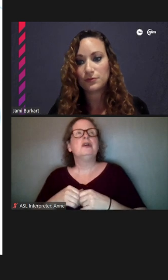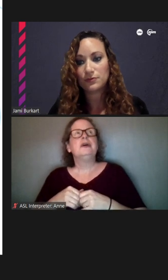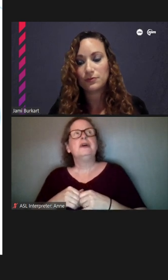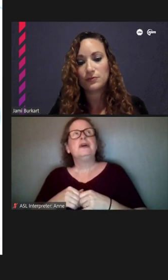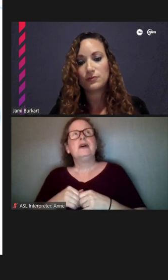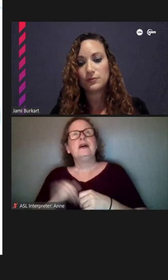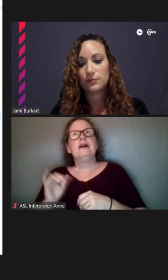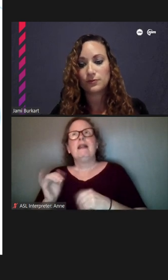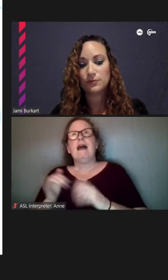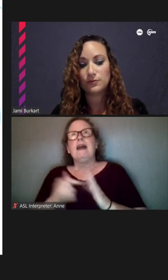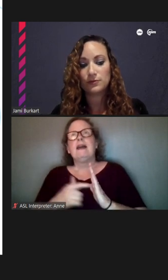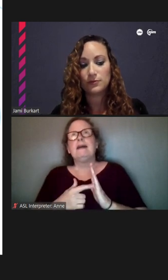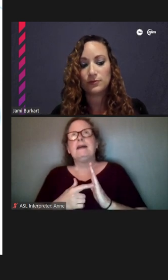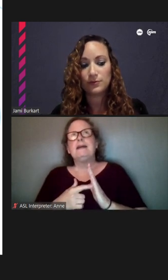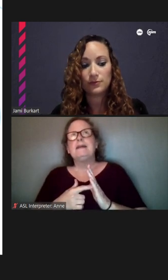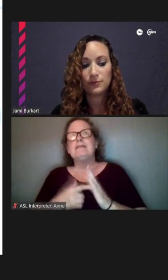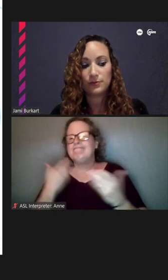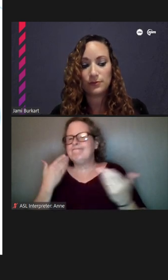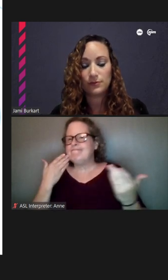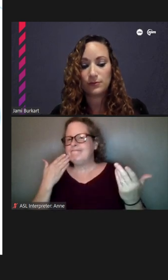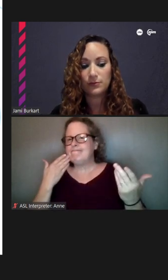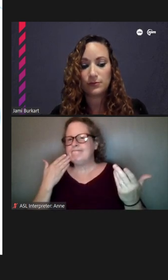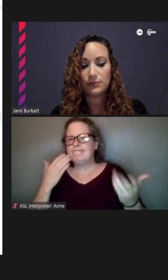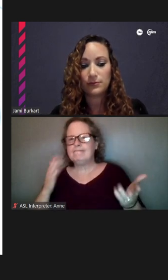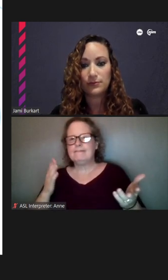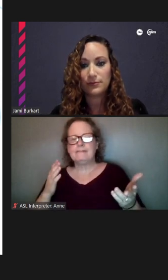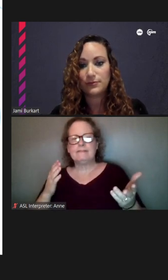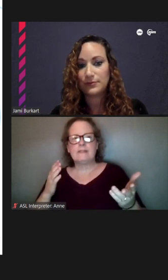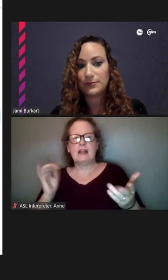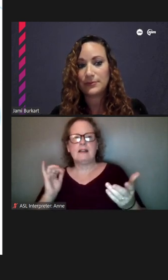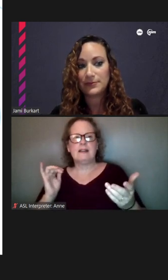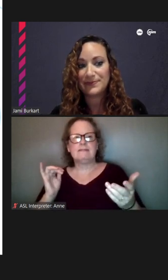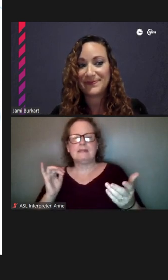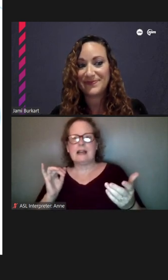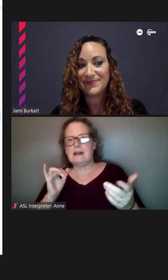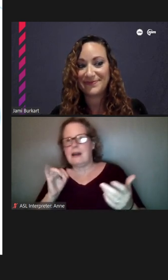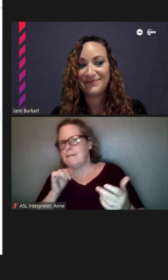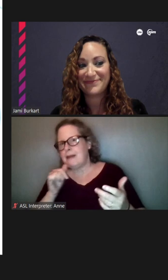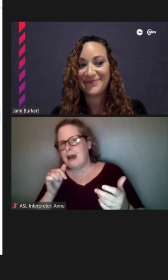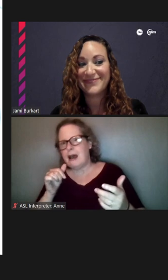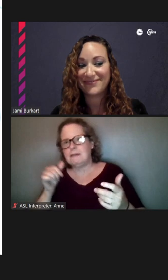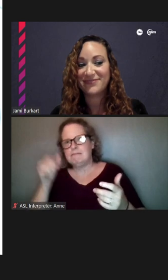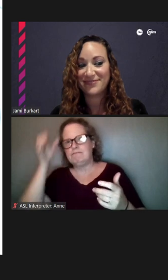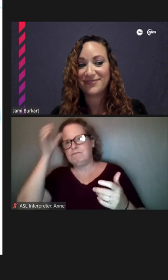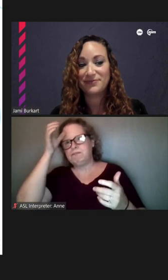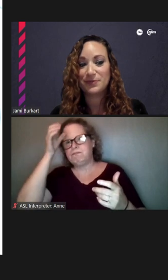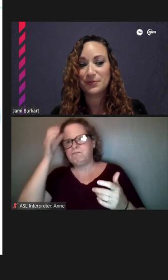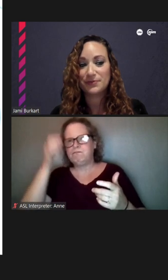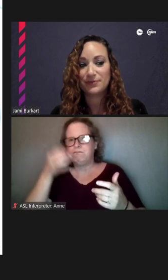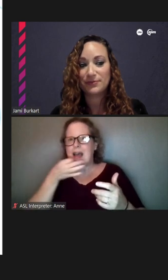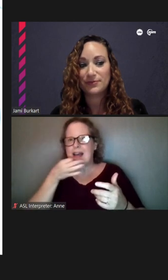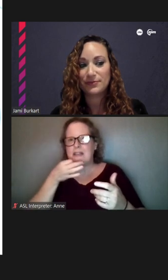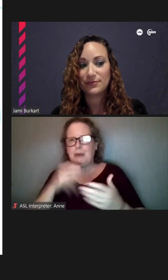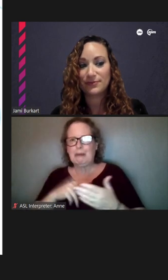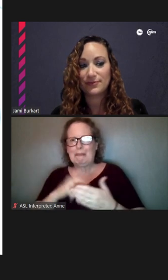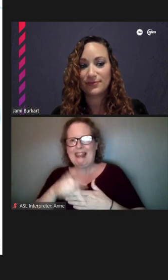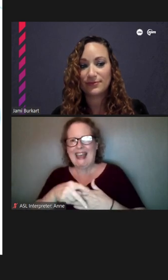I don't know. There's -- oh, I would say -- I'm not a huge expert on plants, but I know there's a lot of